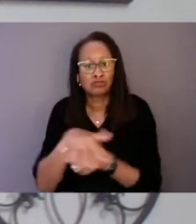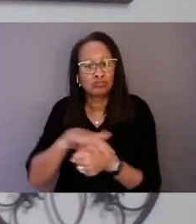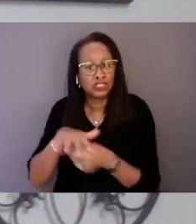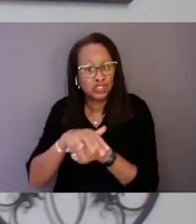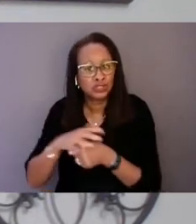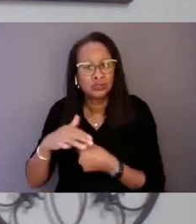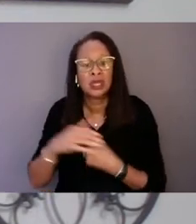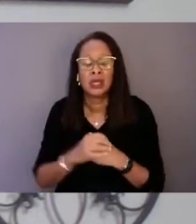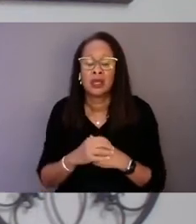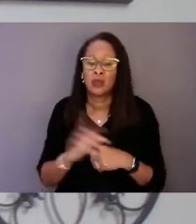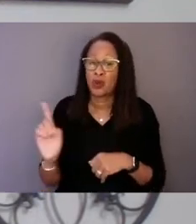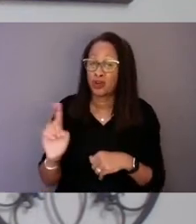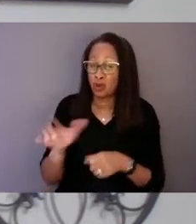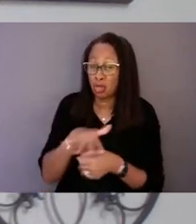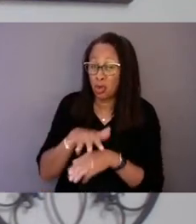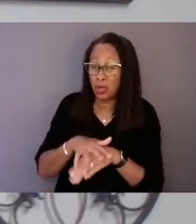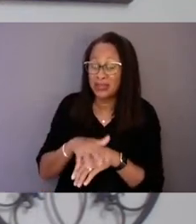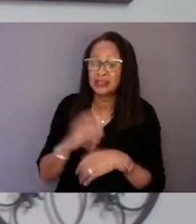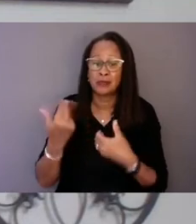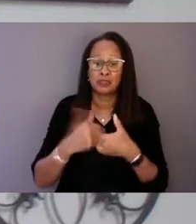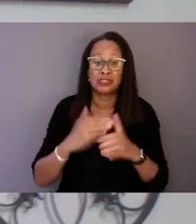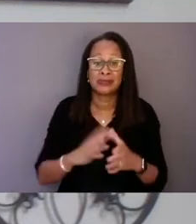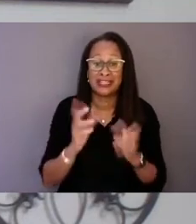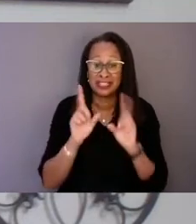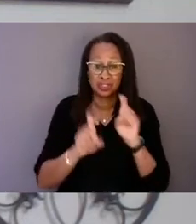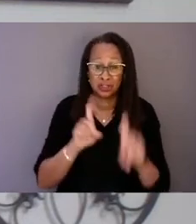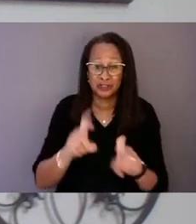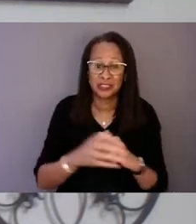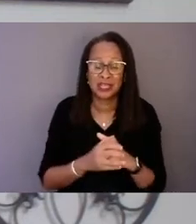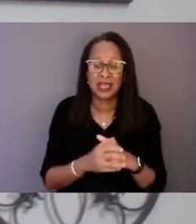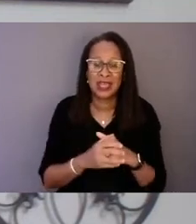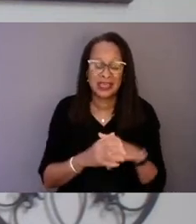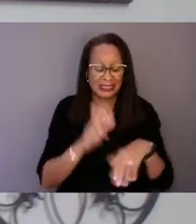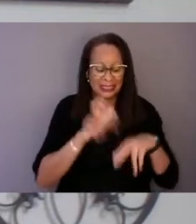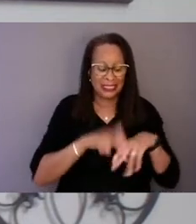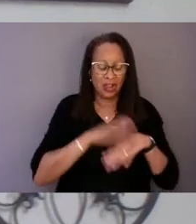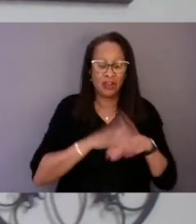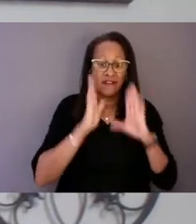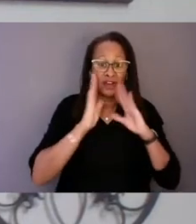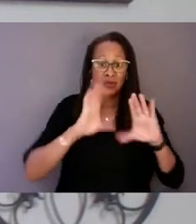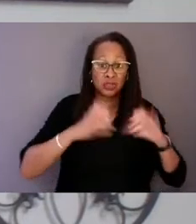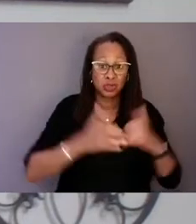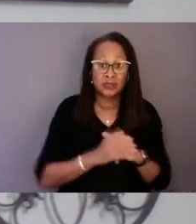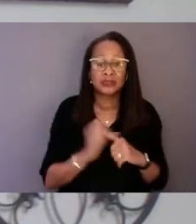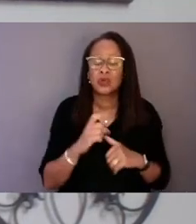to participate in a survey, to sit in a focus group, so that we in real time can tell the equity story